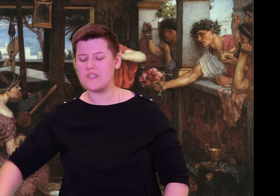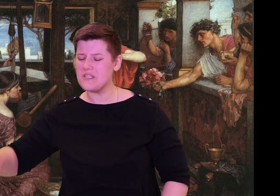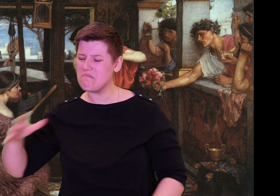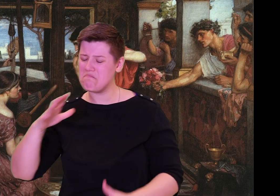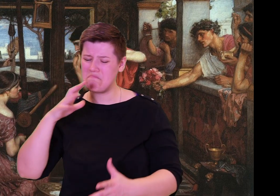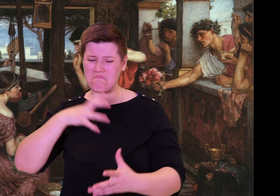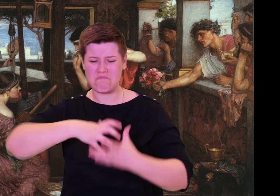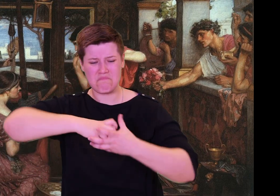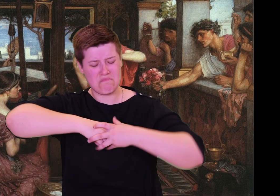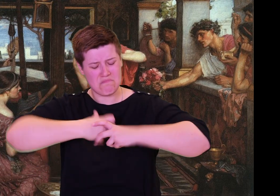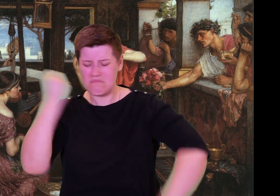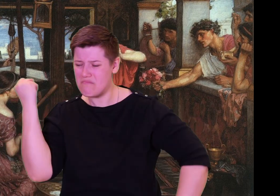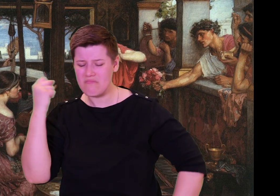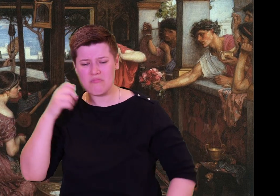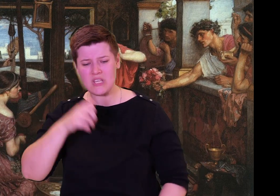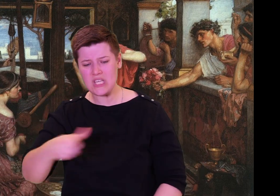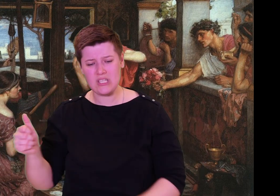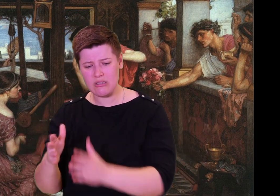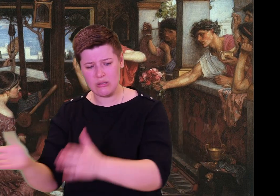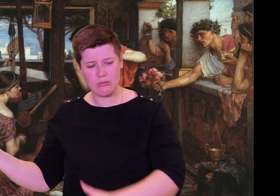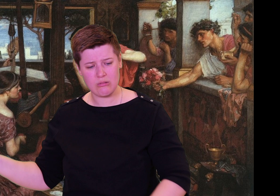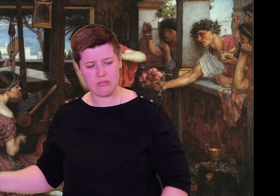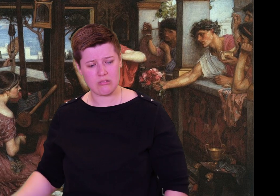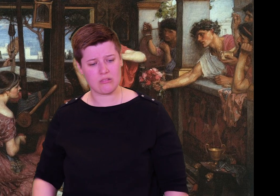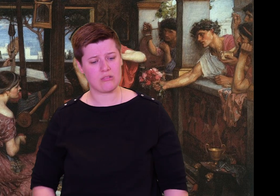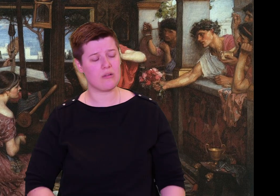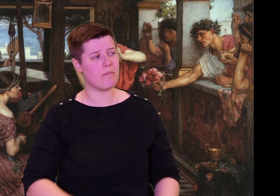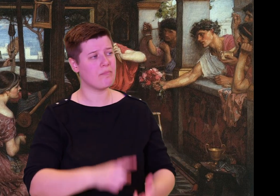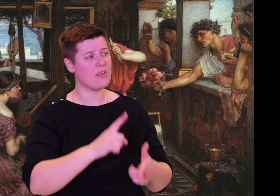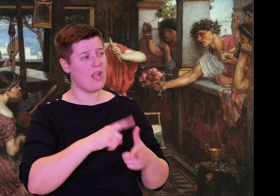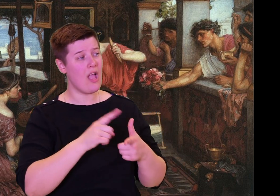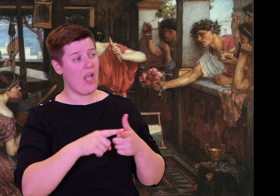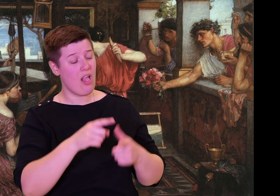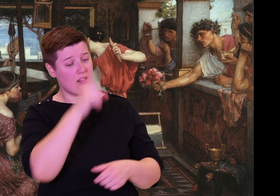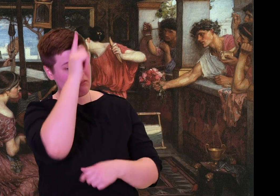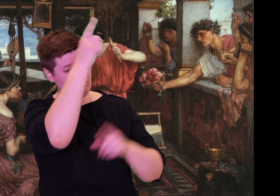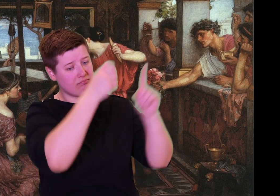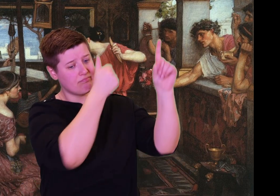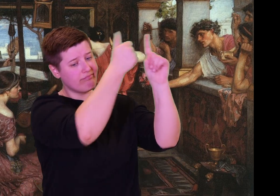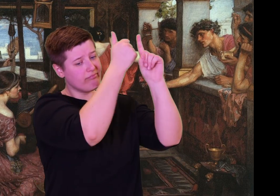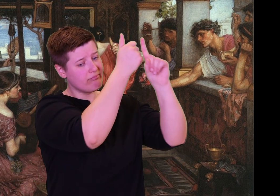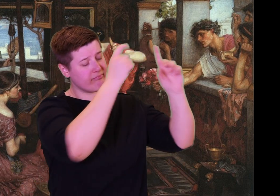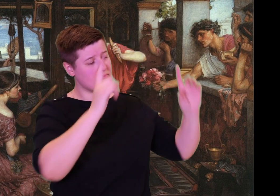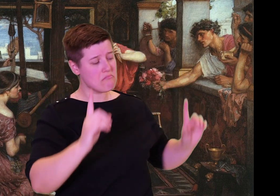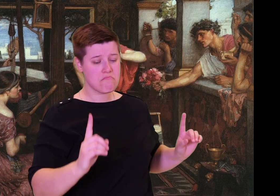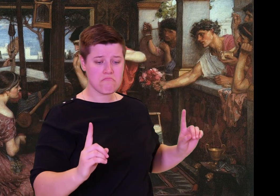Then Athena came near him with the voice and guise of Mentor, and spoke to him